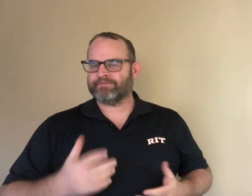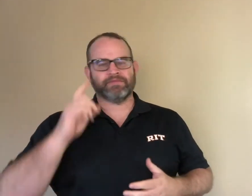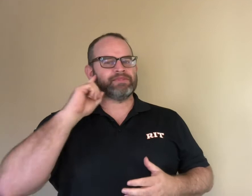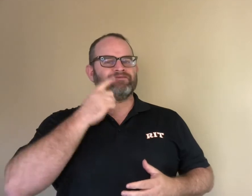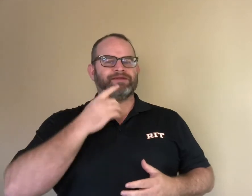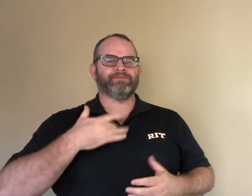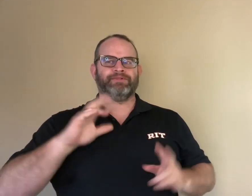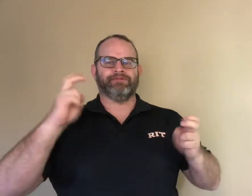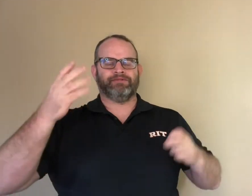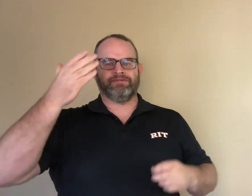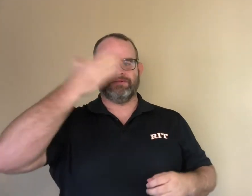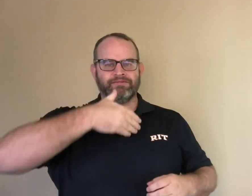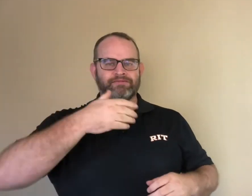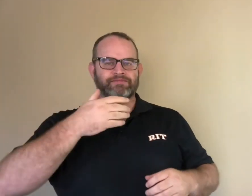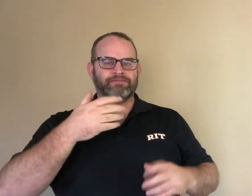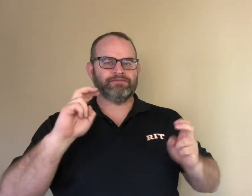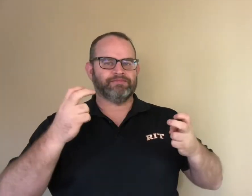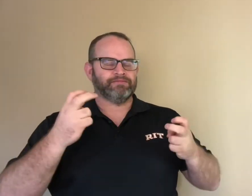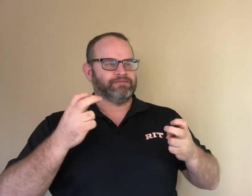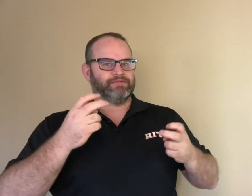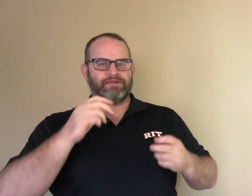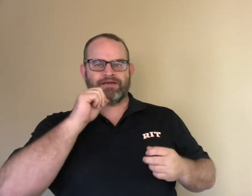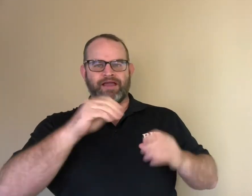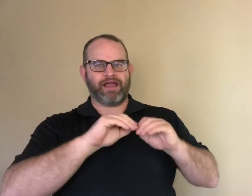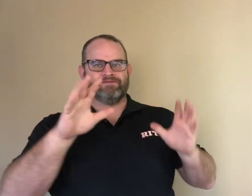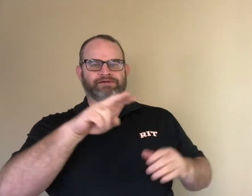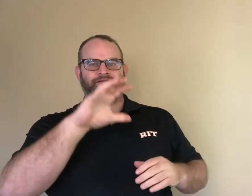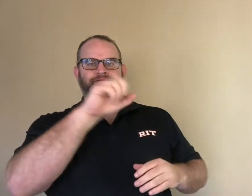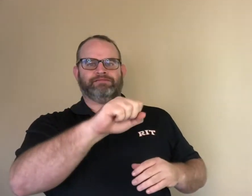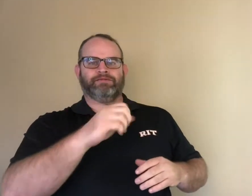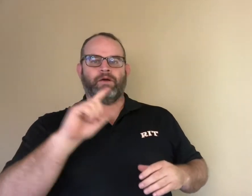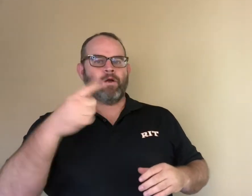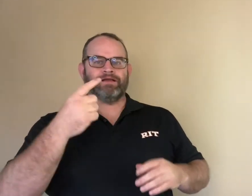While a character being deaf may not be visible quickly,